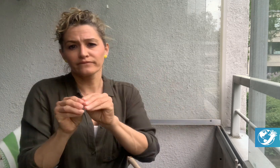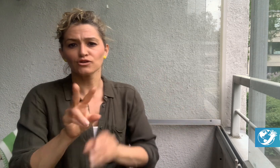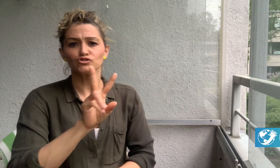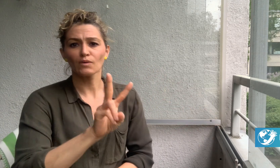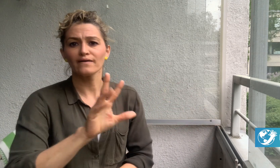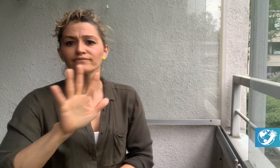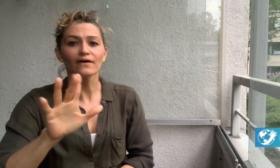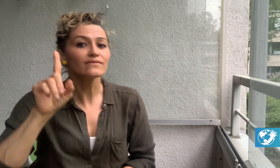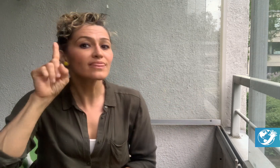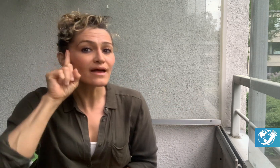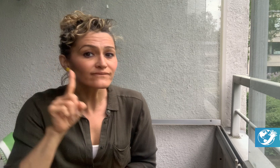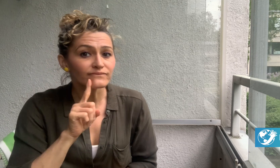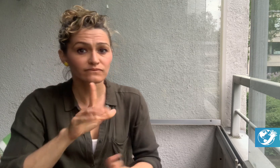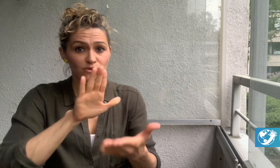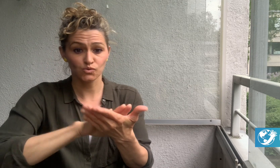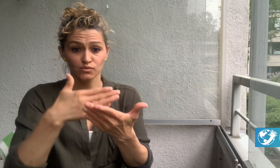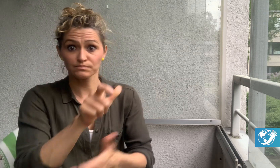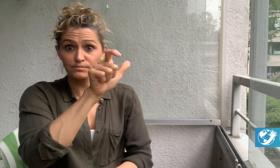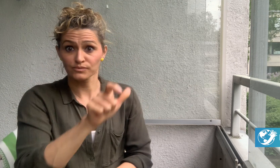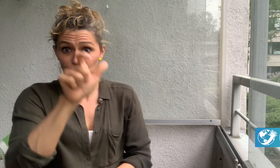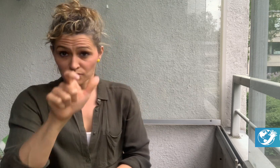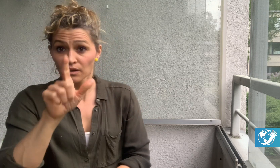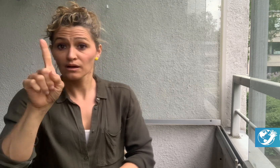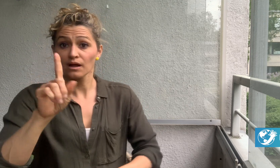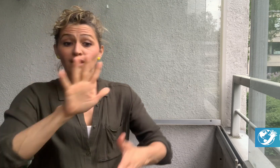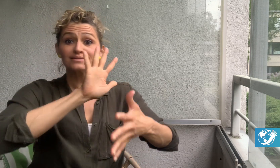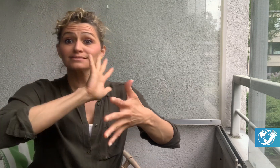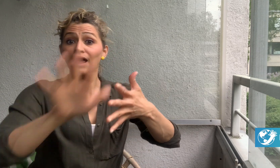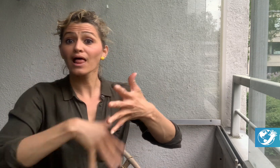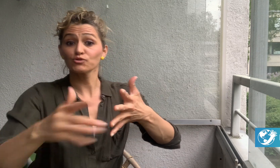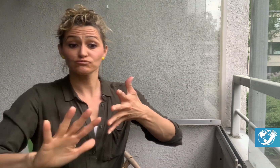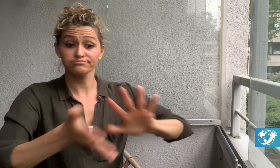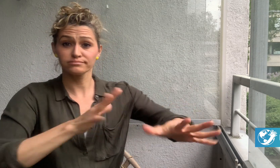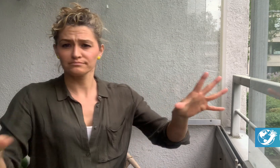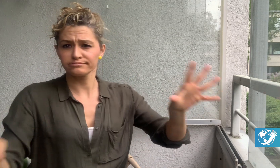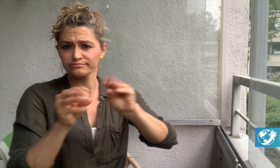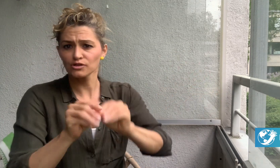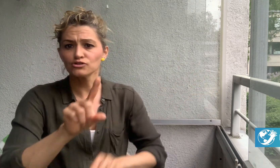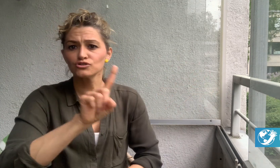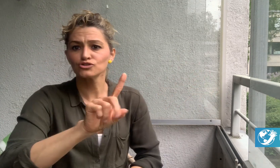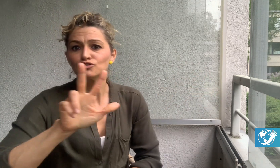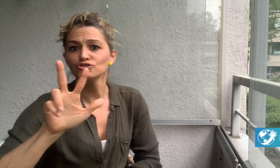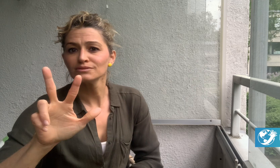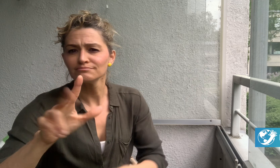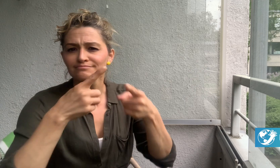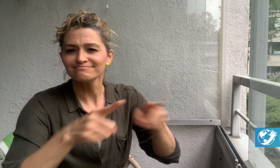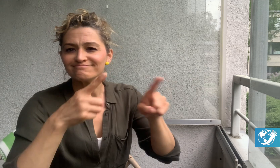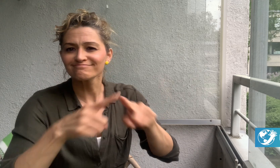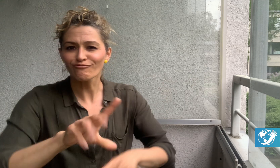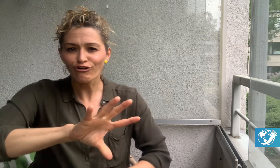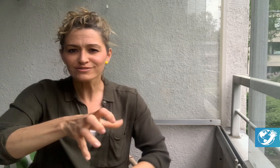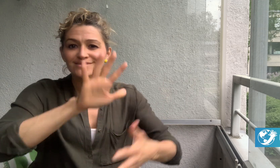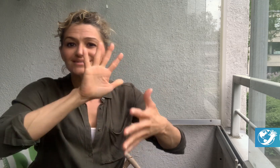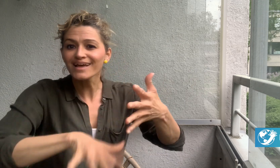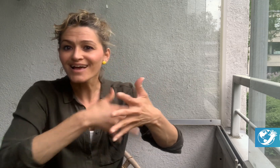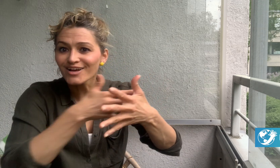interpretation in 13 different sign languages.